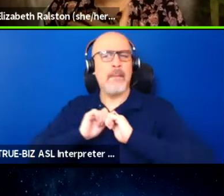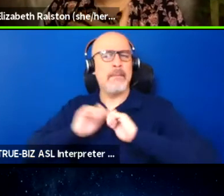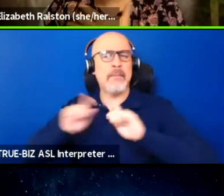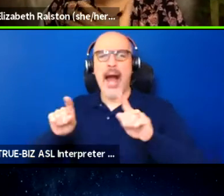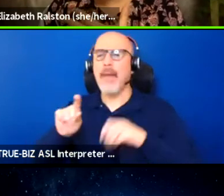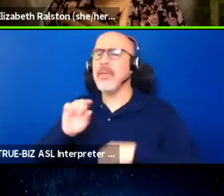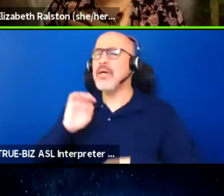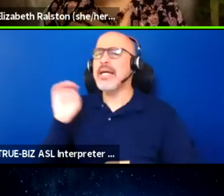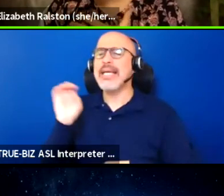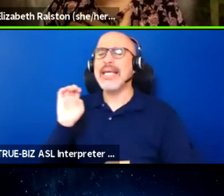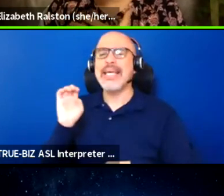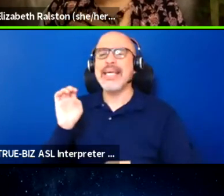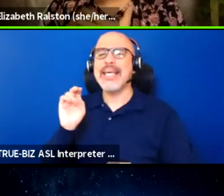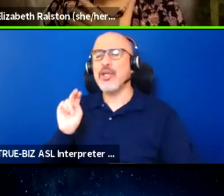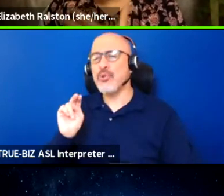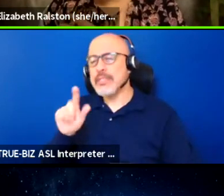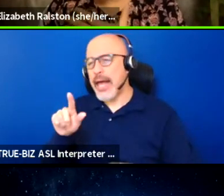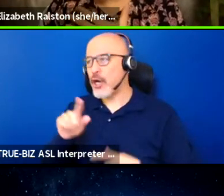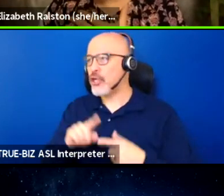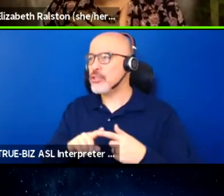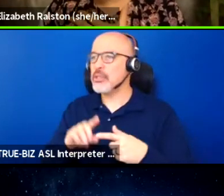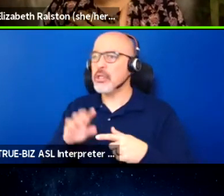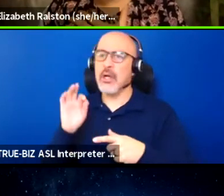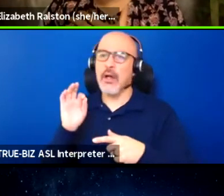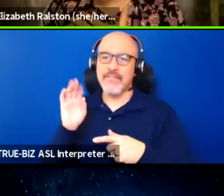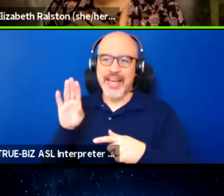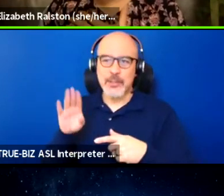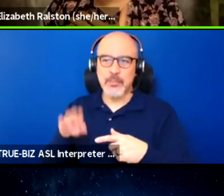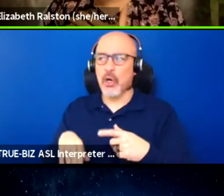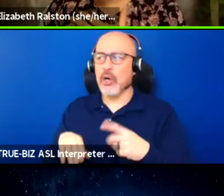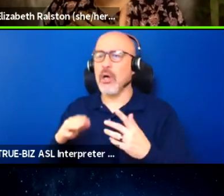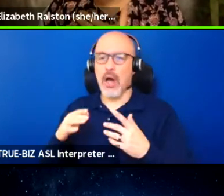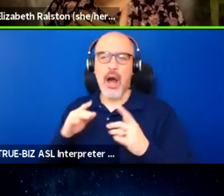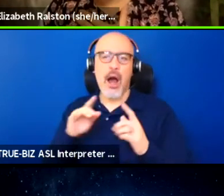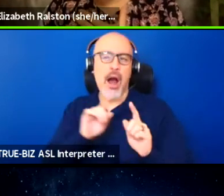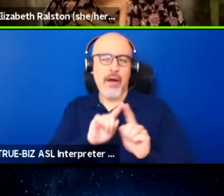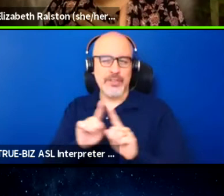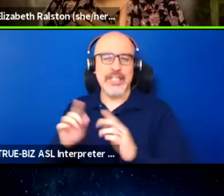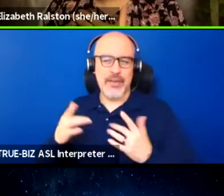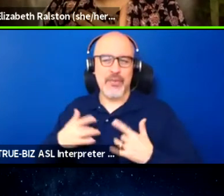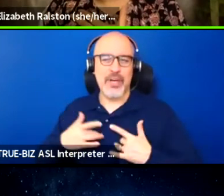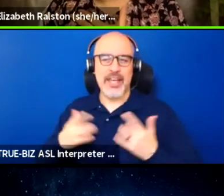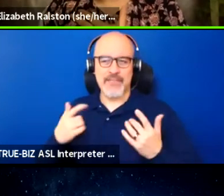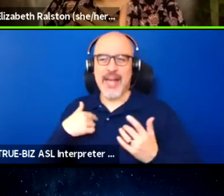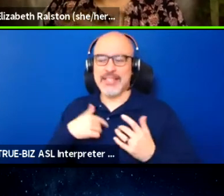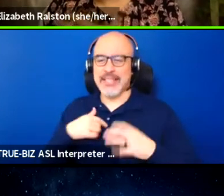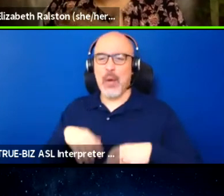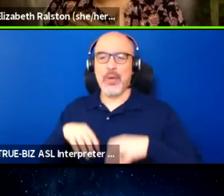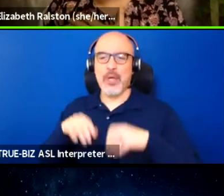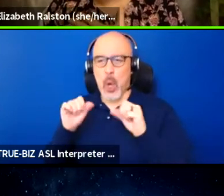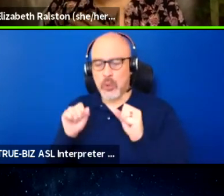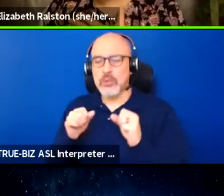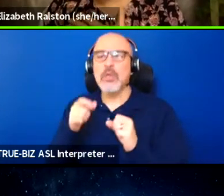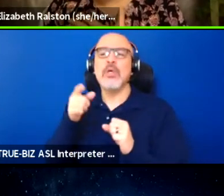and posts on Facebook about different events that we are hosting, so you can feel free to sign up